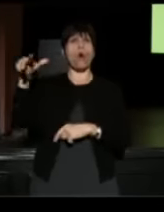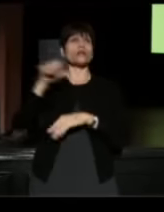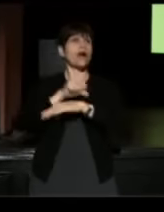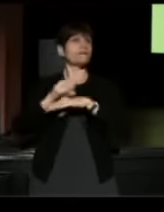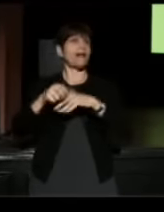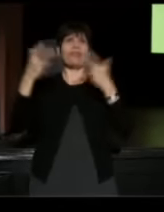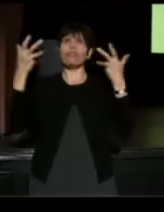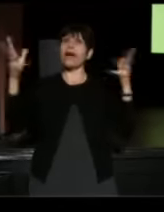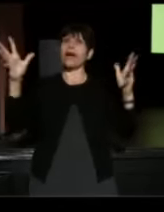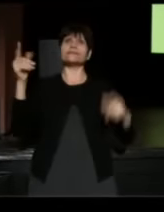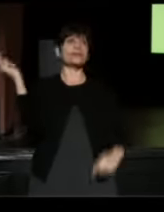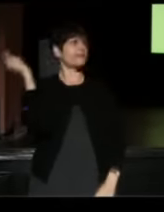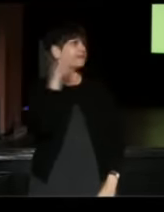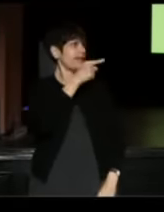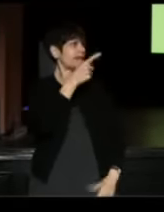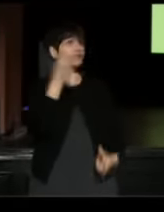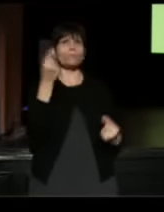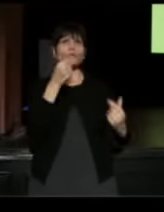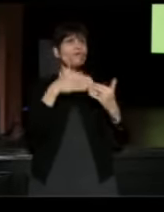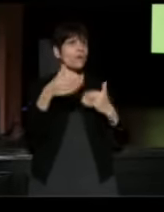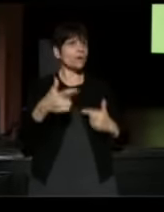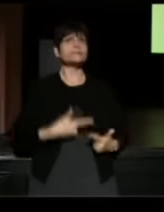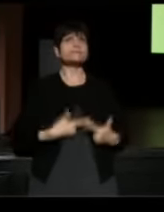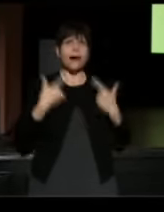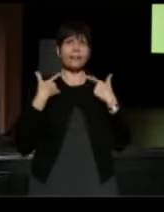This is what I'm going to do for the rest of my life.